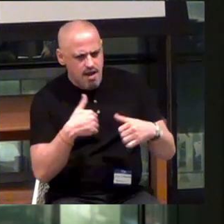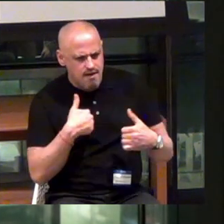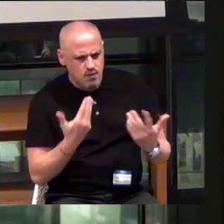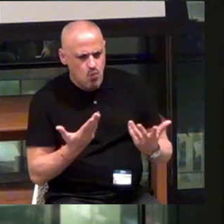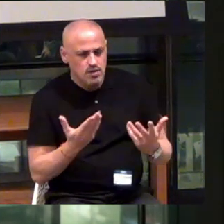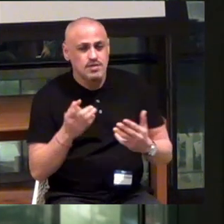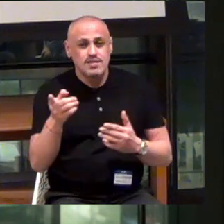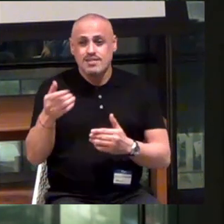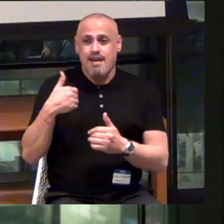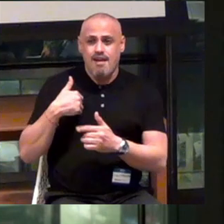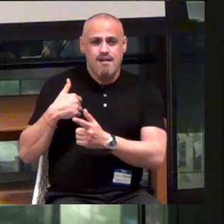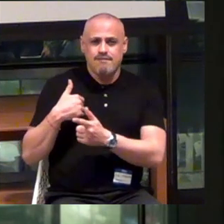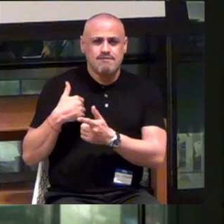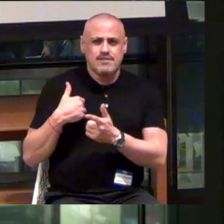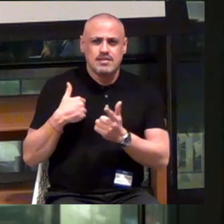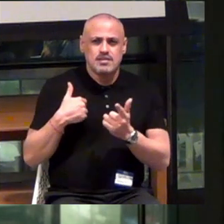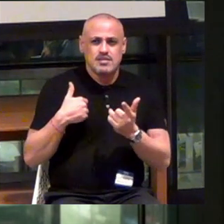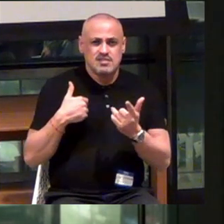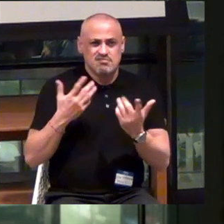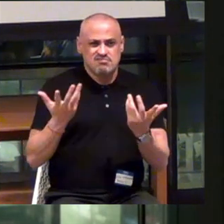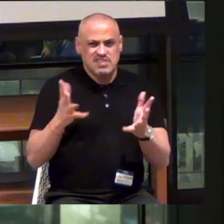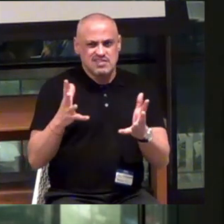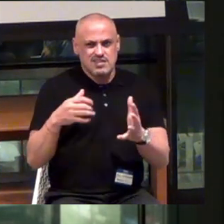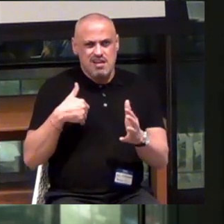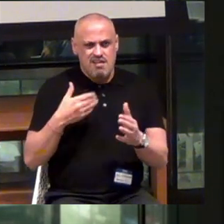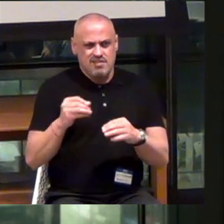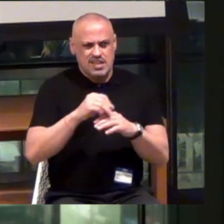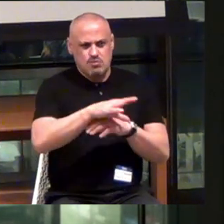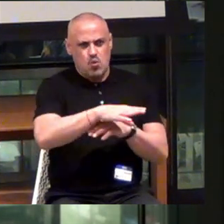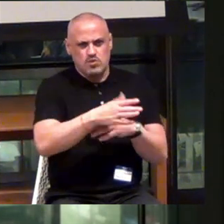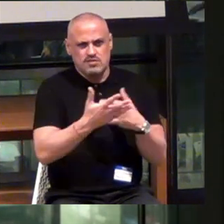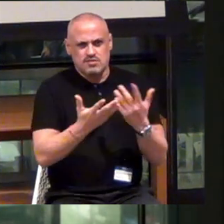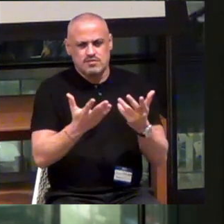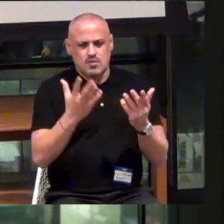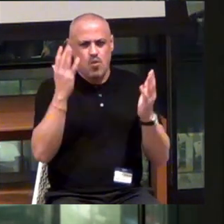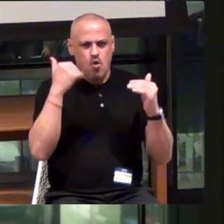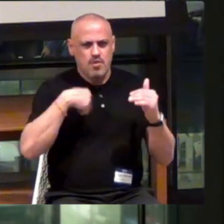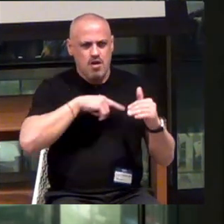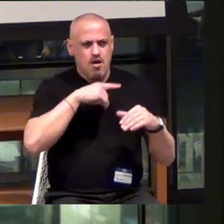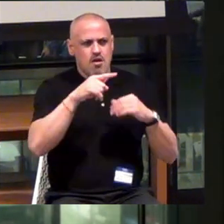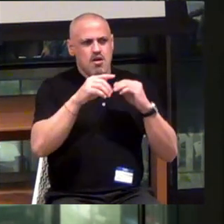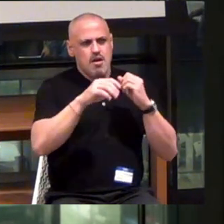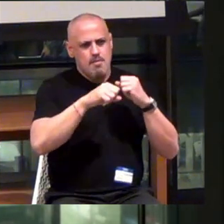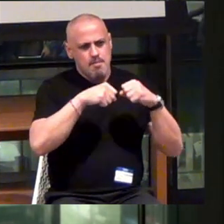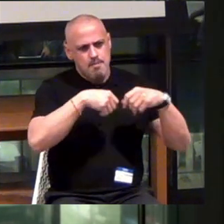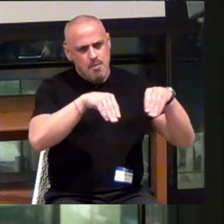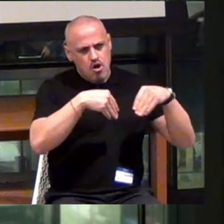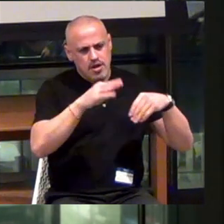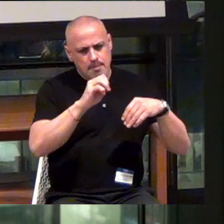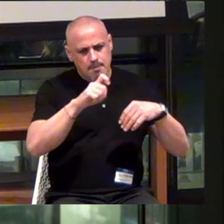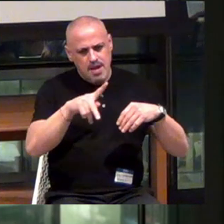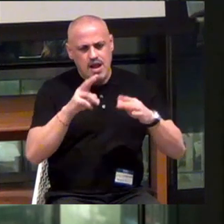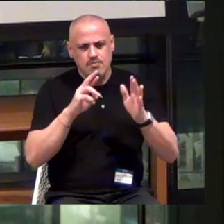What they have is what you're exposed to. And so we're hoping that our market map and the research insights that we can put out